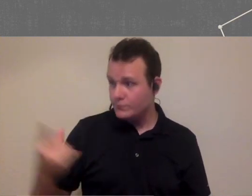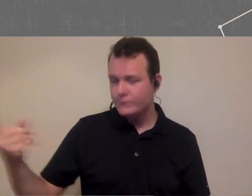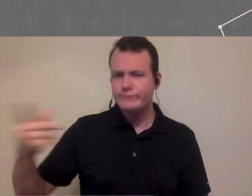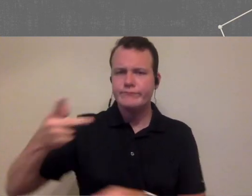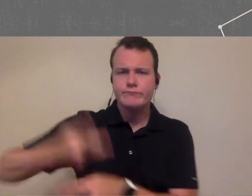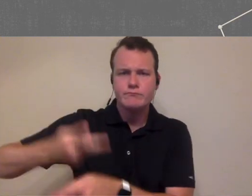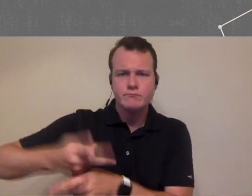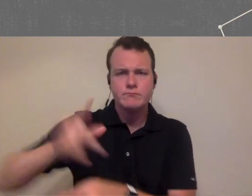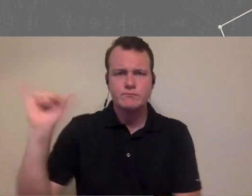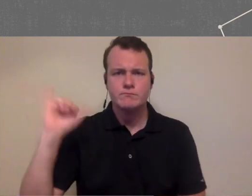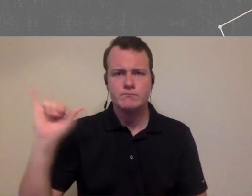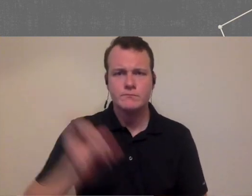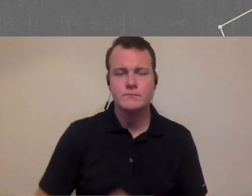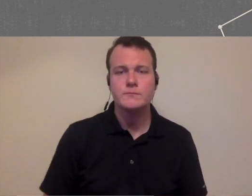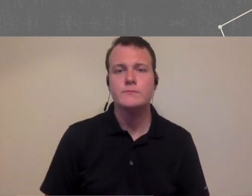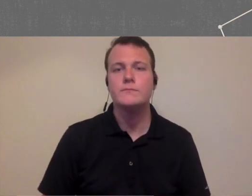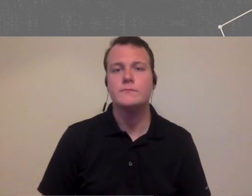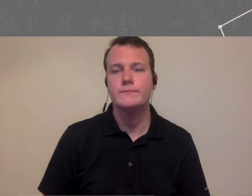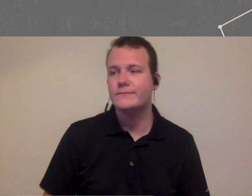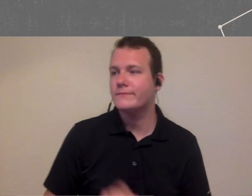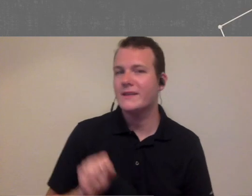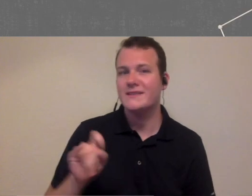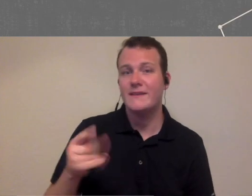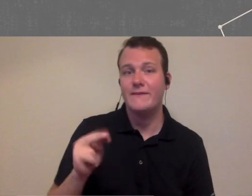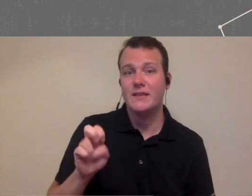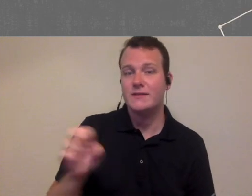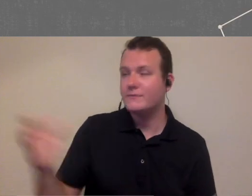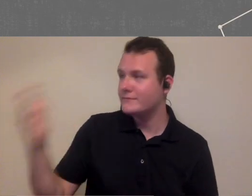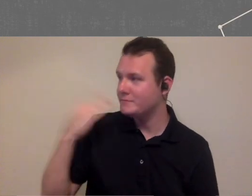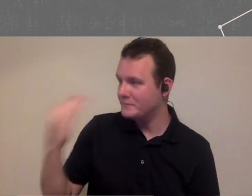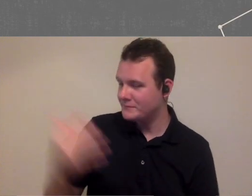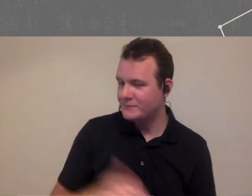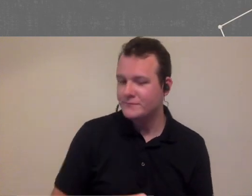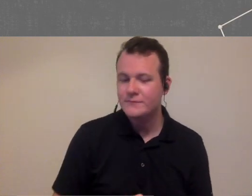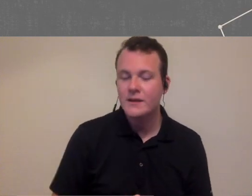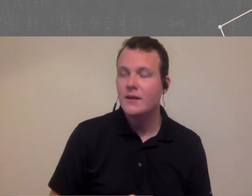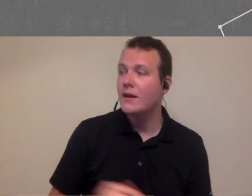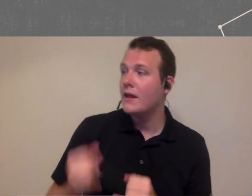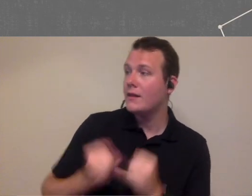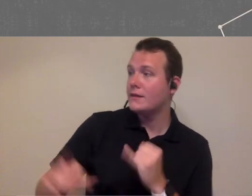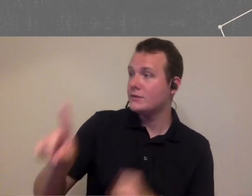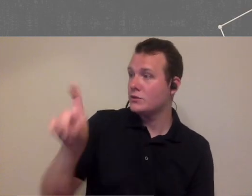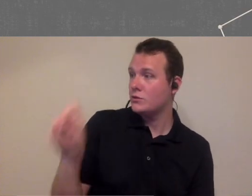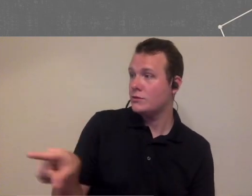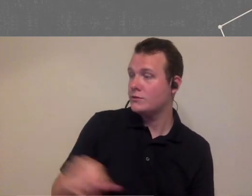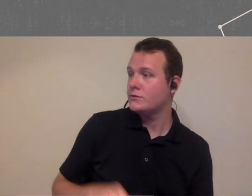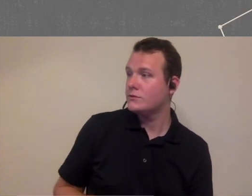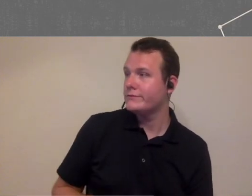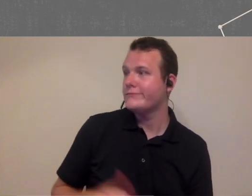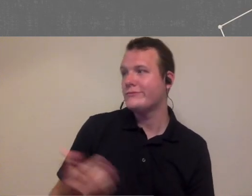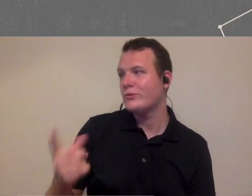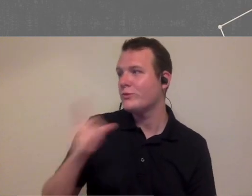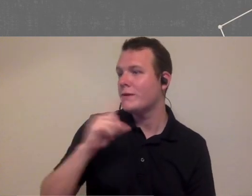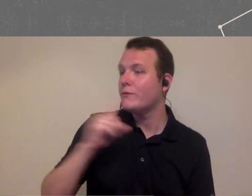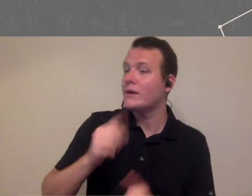those patients as well thank you and then the last question that I have and